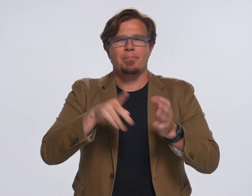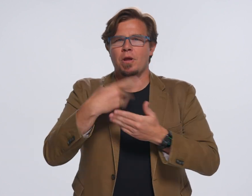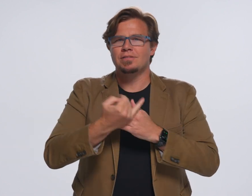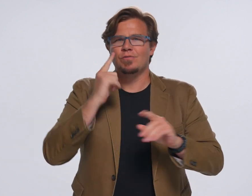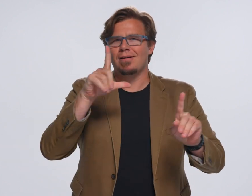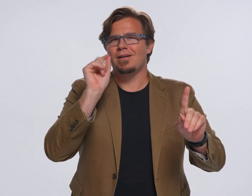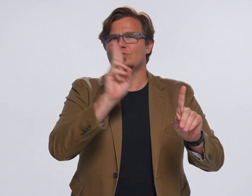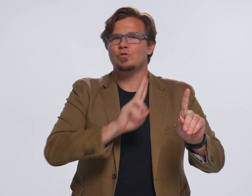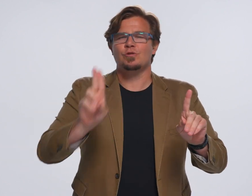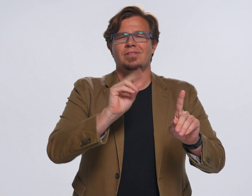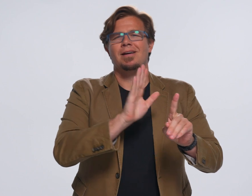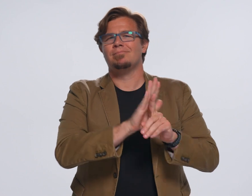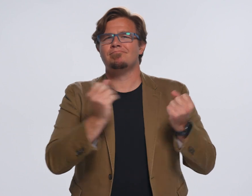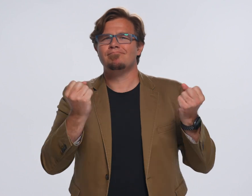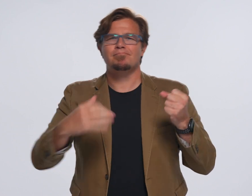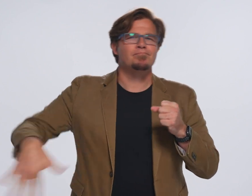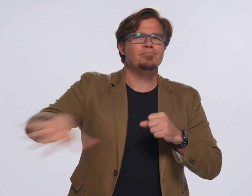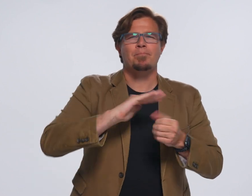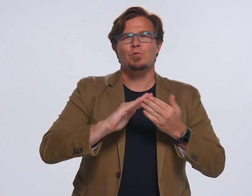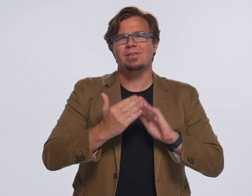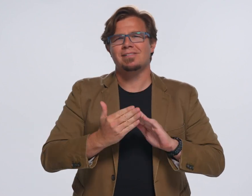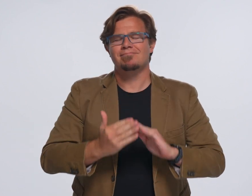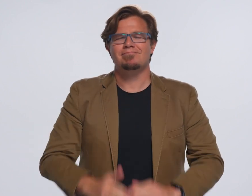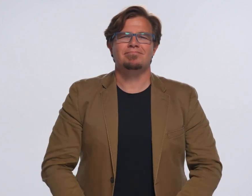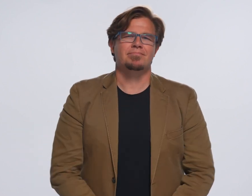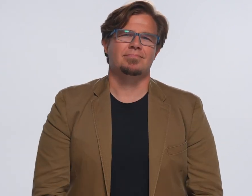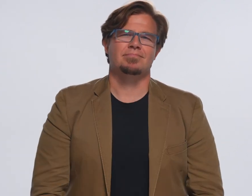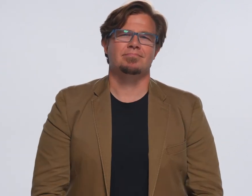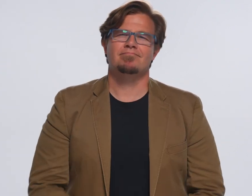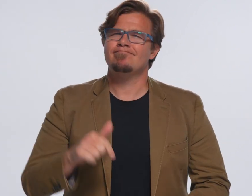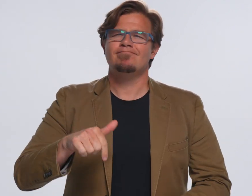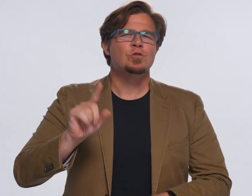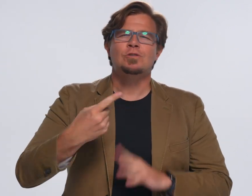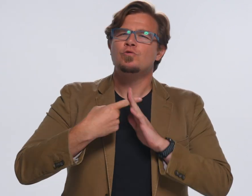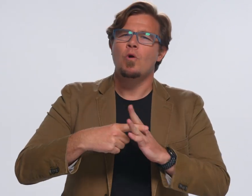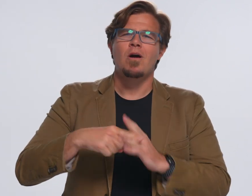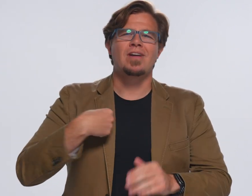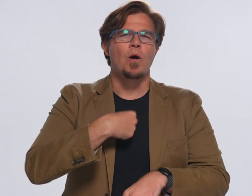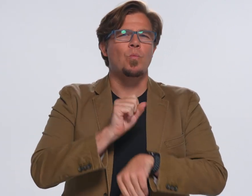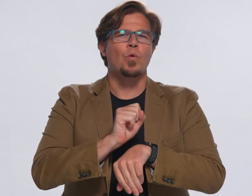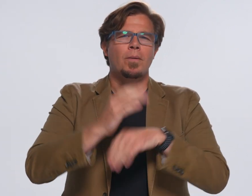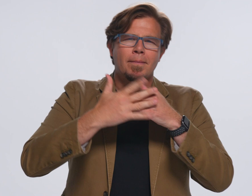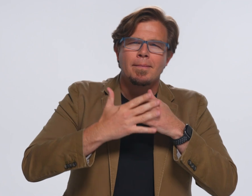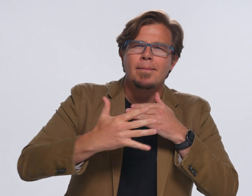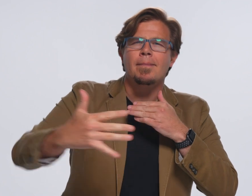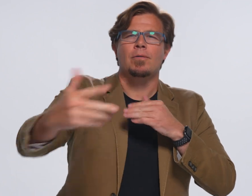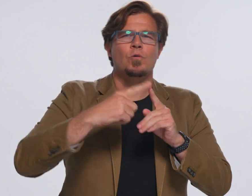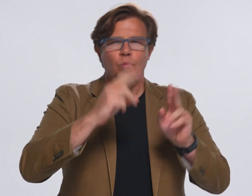one that is foundational to Gallaudet and its many communities. This is just the start of the work we will be doing